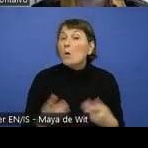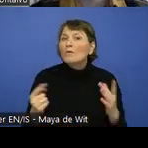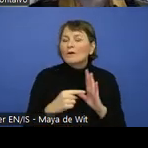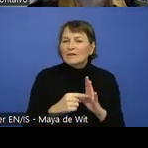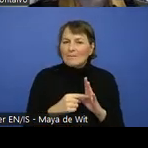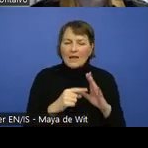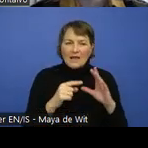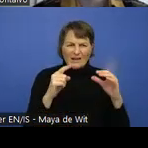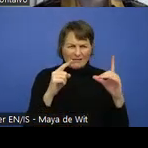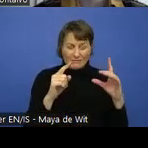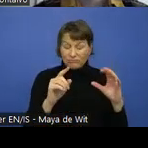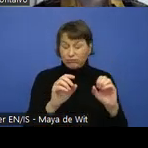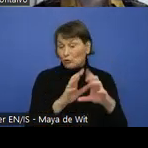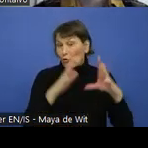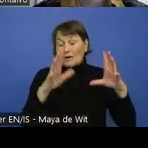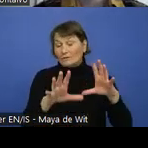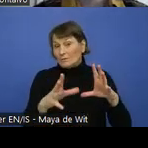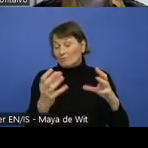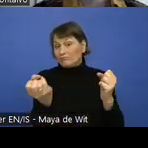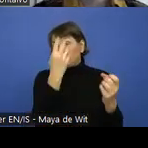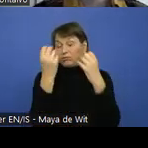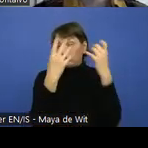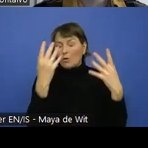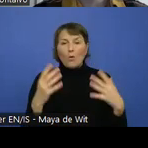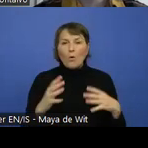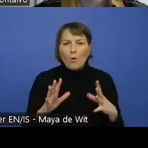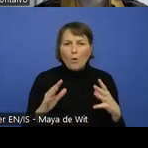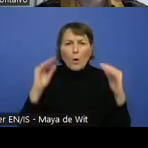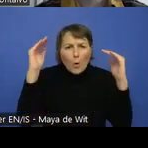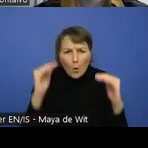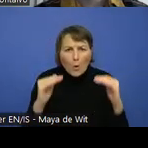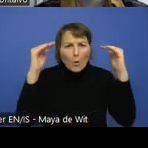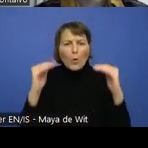to understand, what makes it overwhelming or different to process.